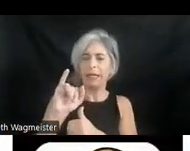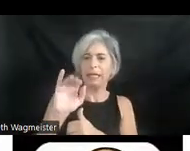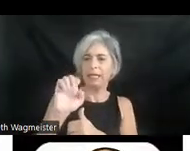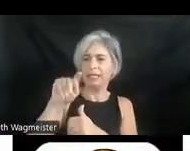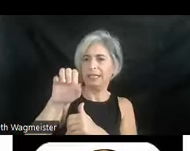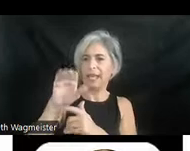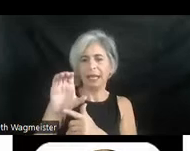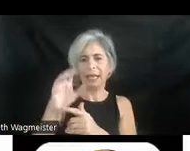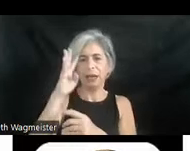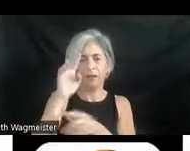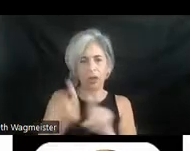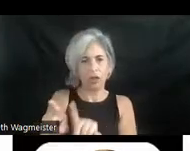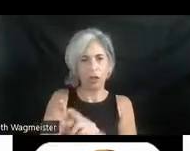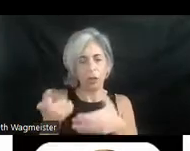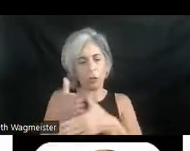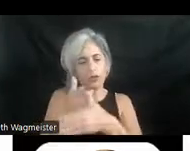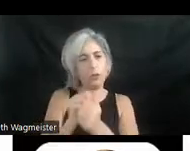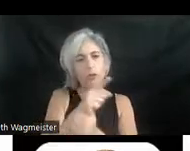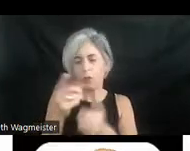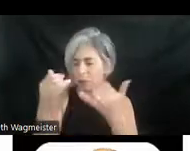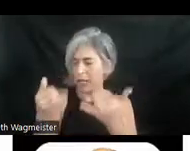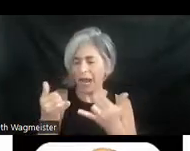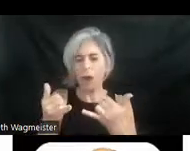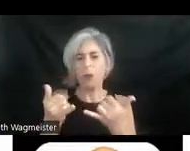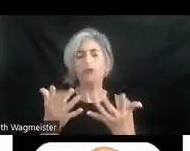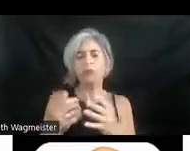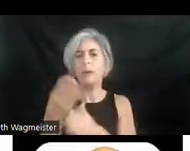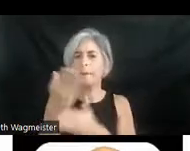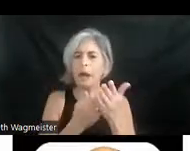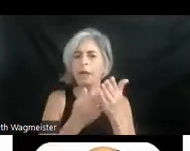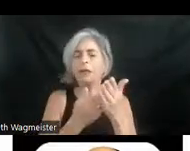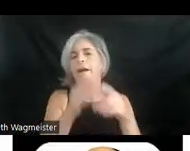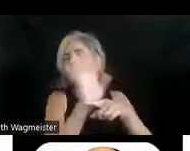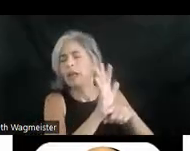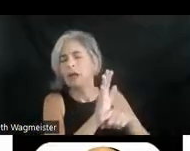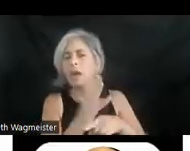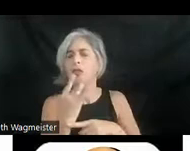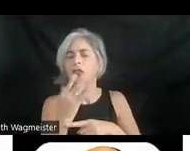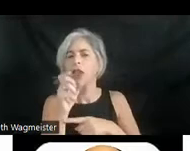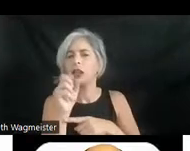I want to share with you now an excerpt from a feature film, the Color of Paradise. Marvelous